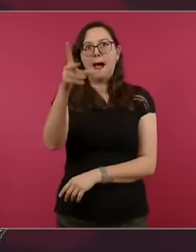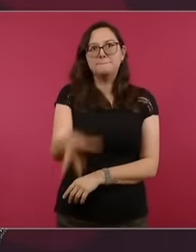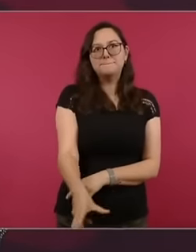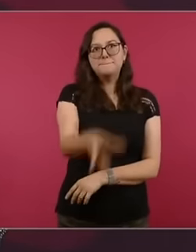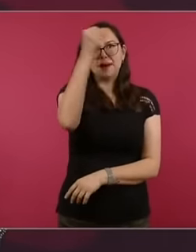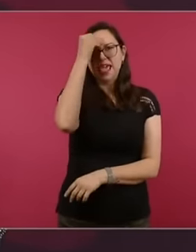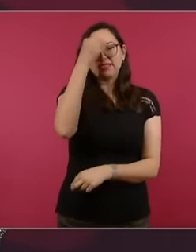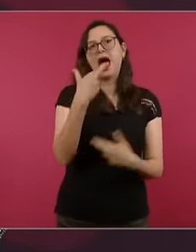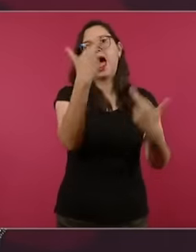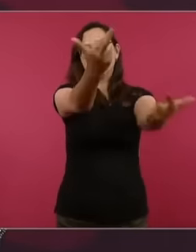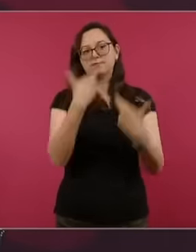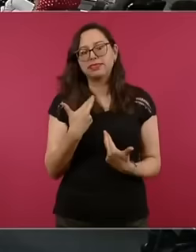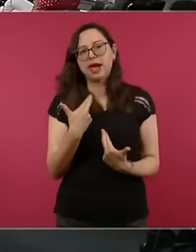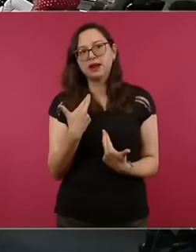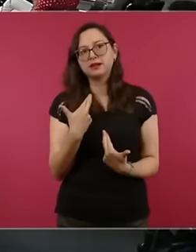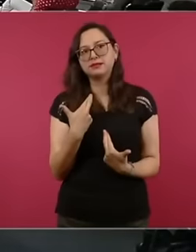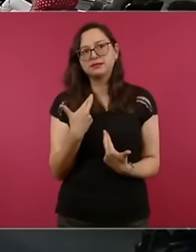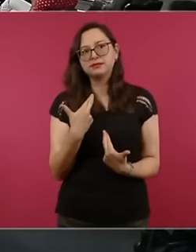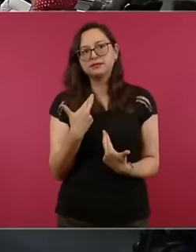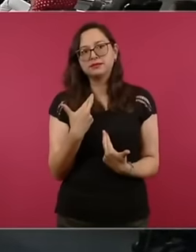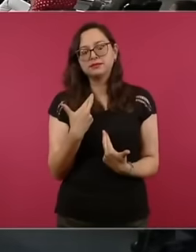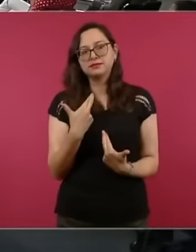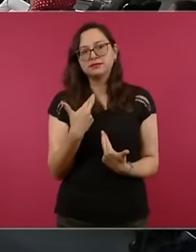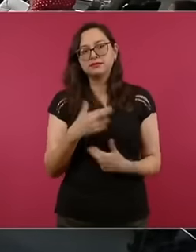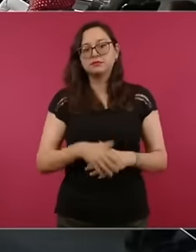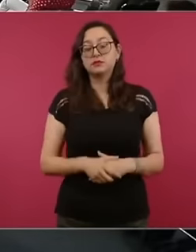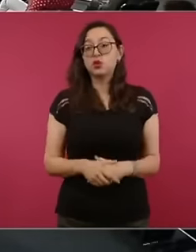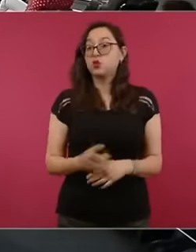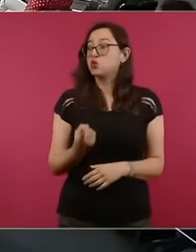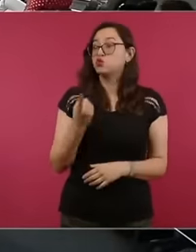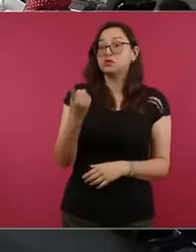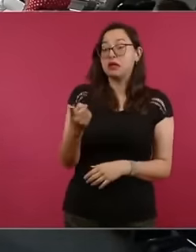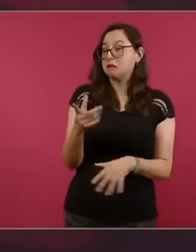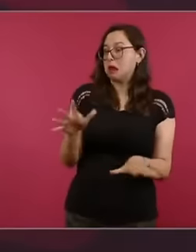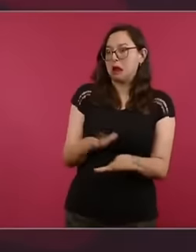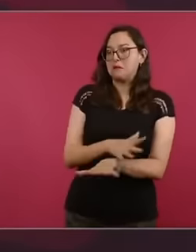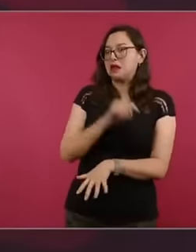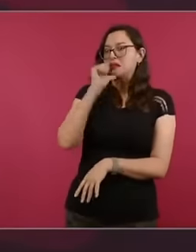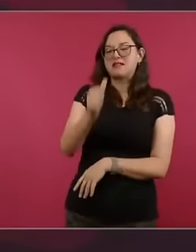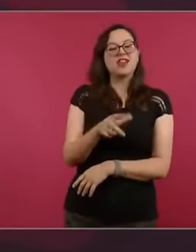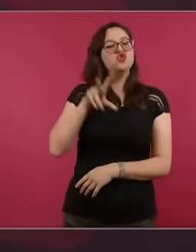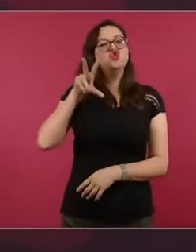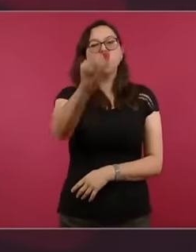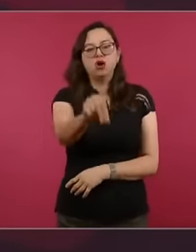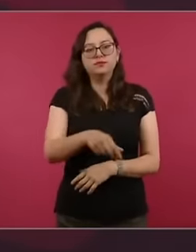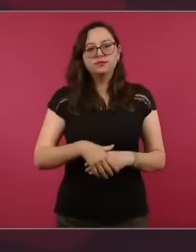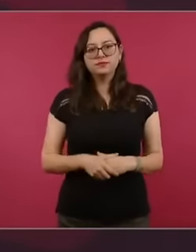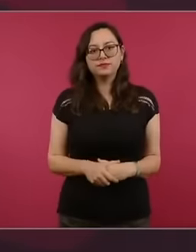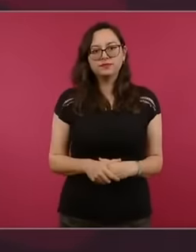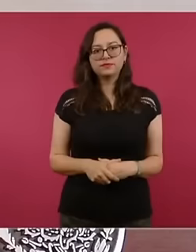going to change So this is what No, I am not